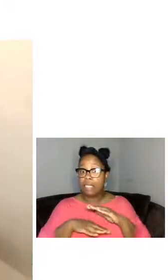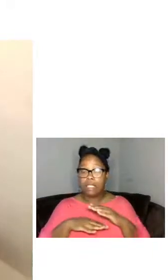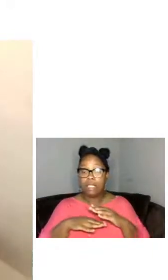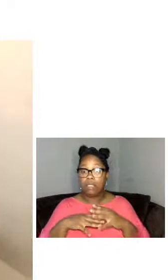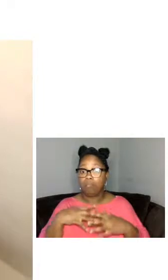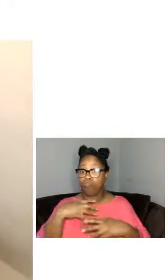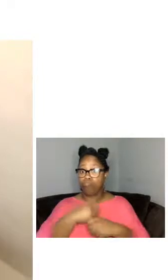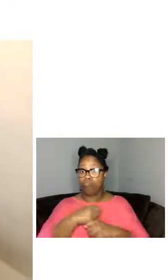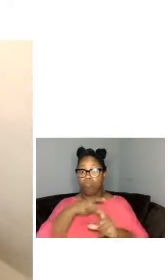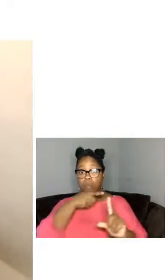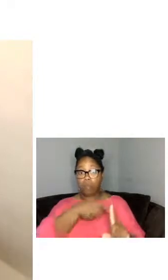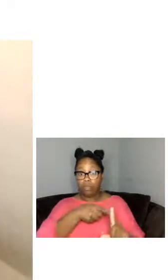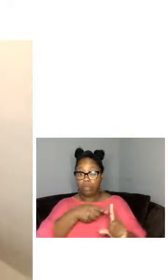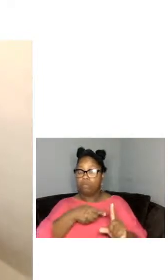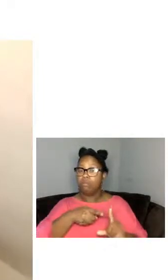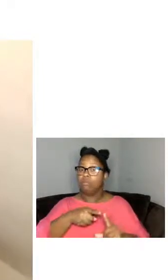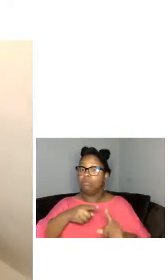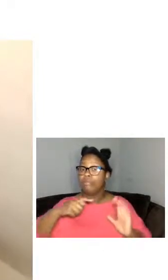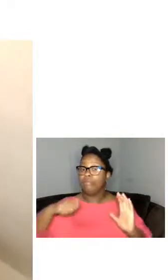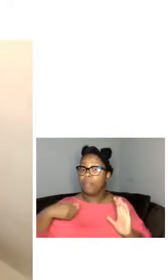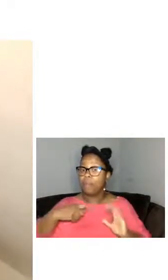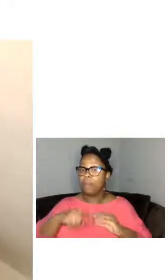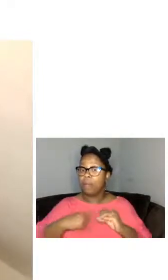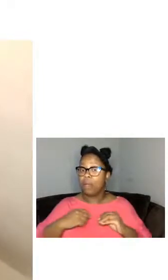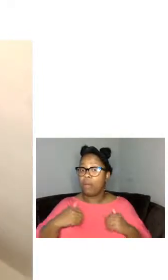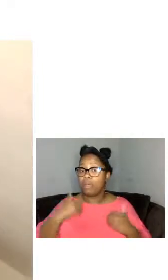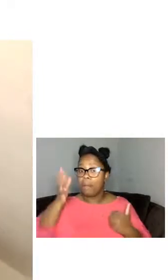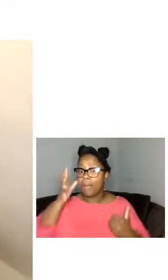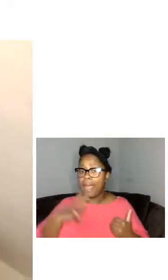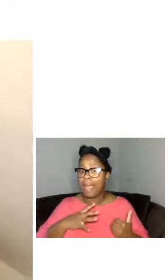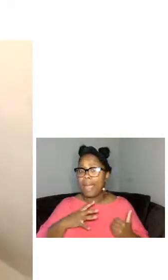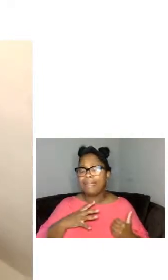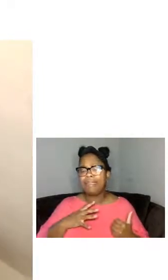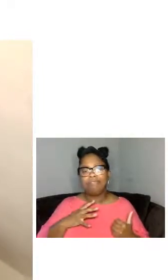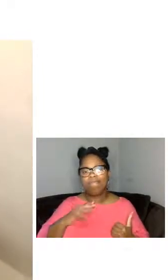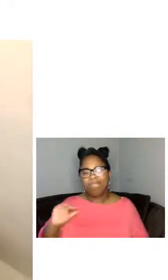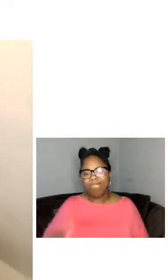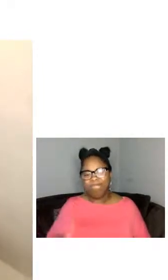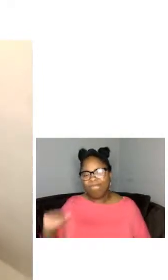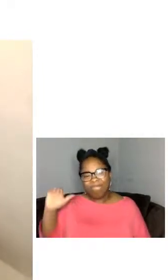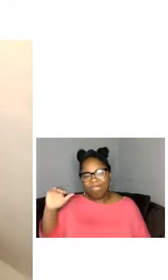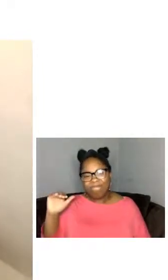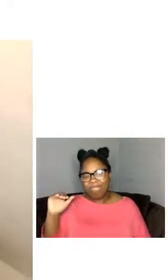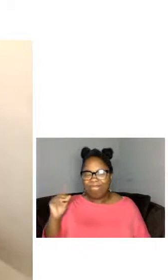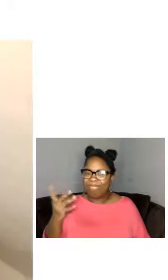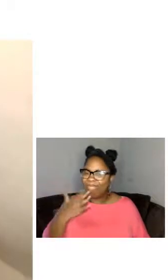the film is about a young man that initially didn't have a great start in life but because of his you know